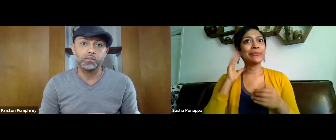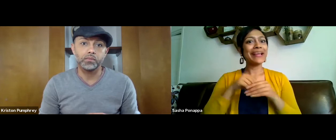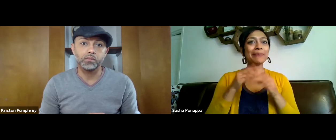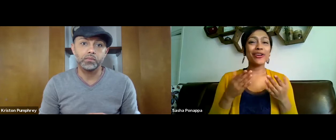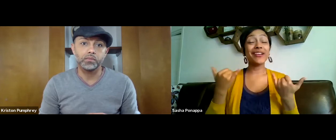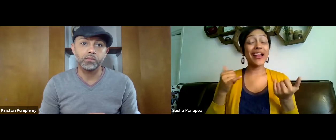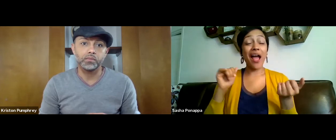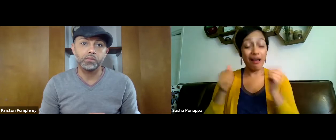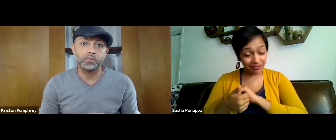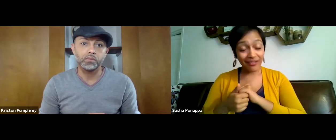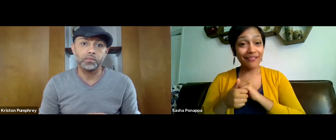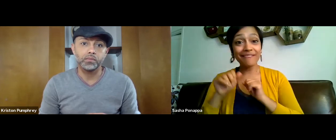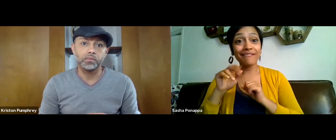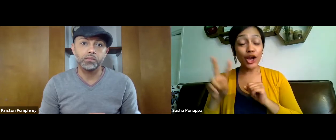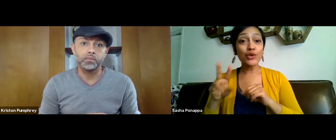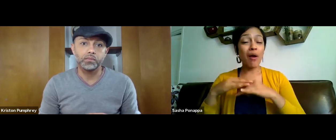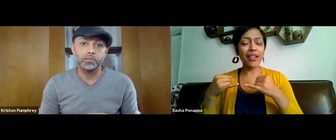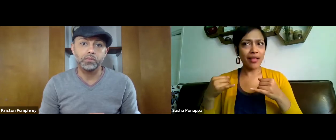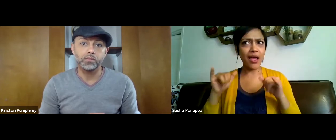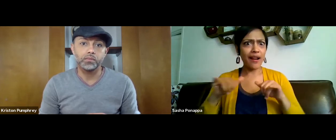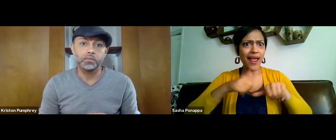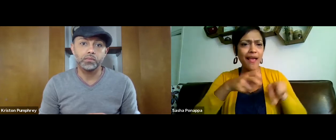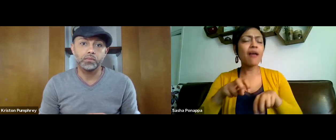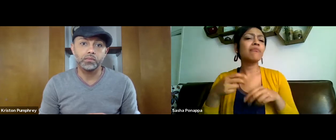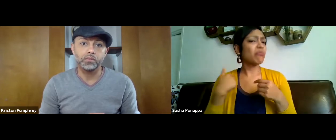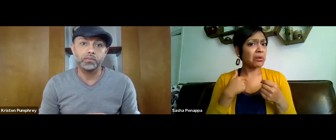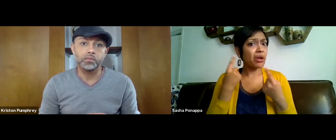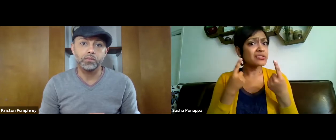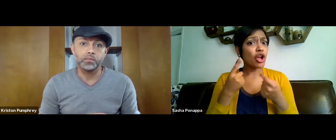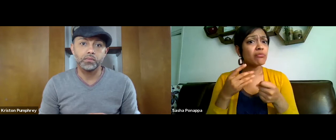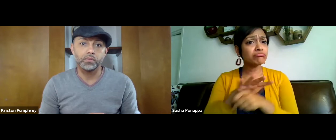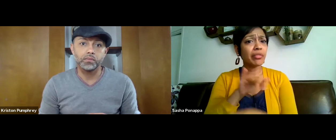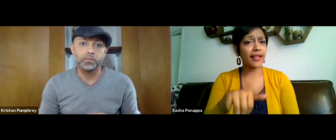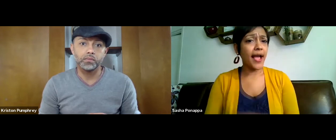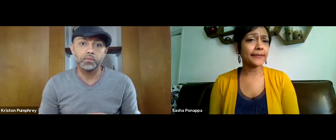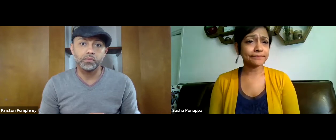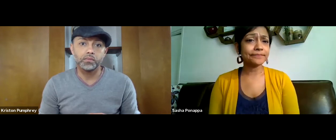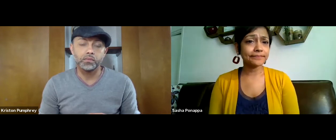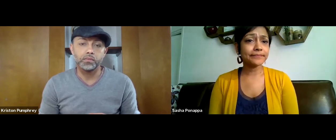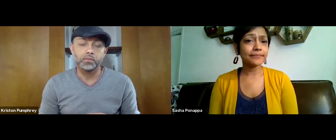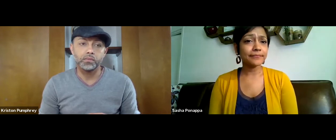'cause, again, everything used to be in person, and now we're transitioning to this online presence,